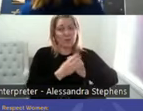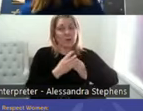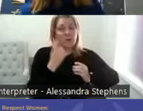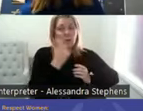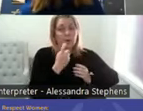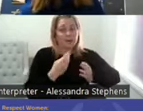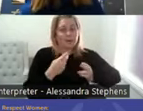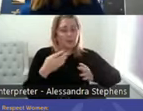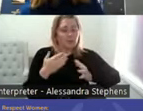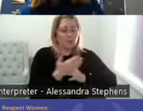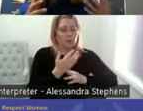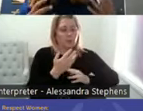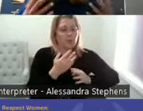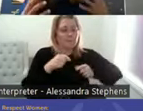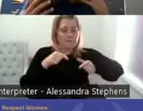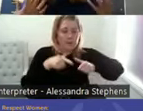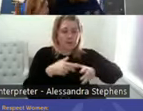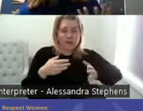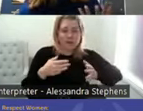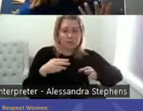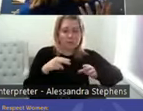And we also know that orgasms can be redirected